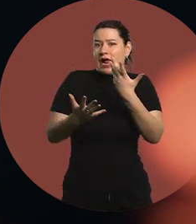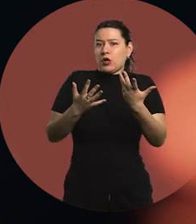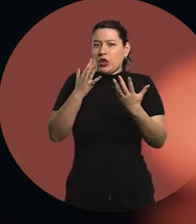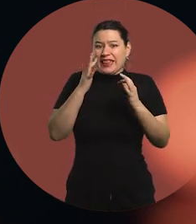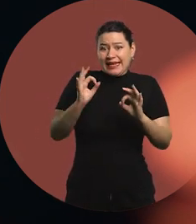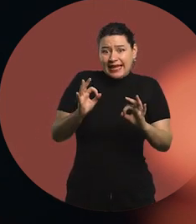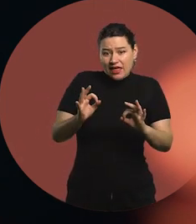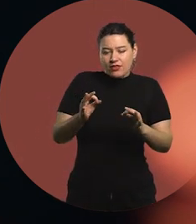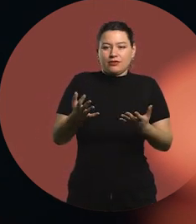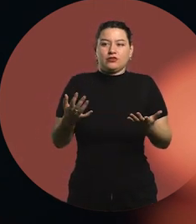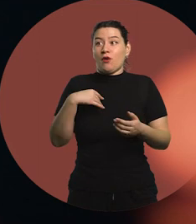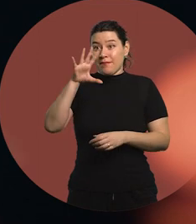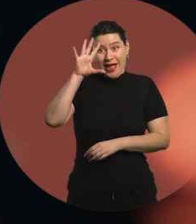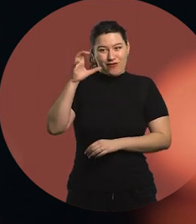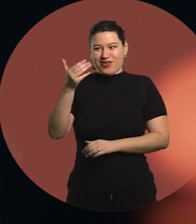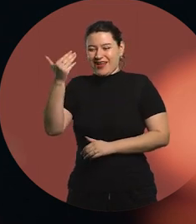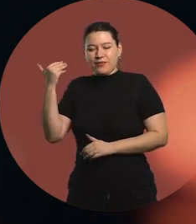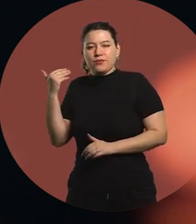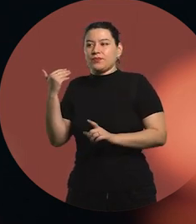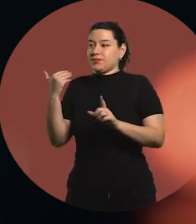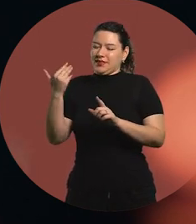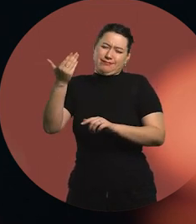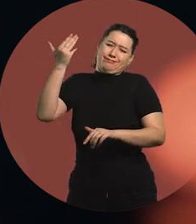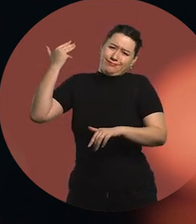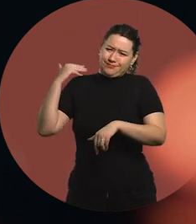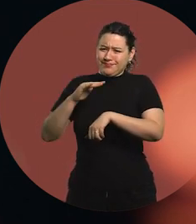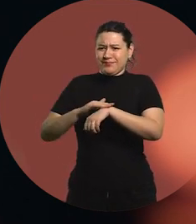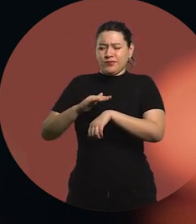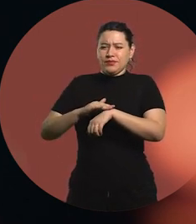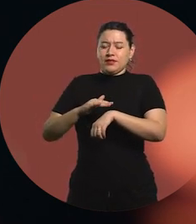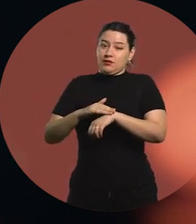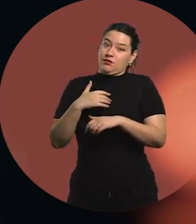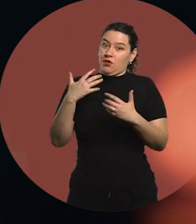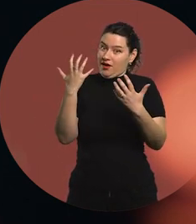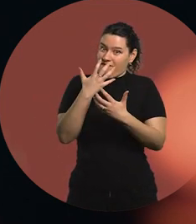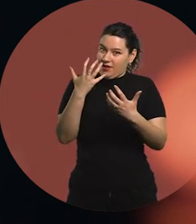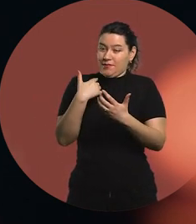And back then, there was no internet,